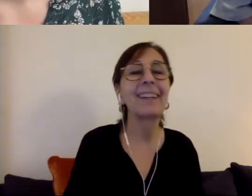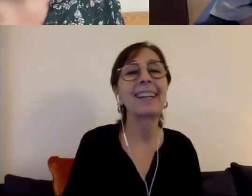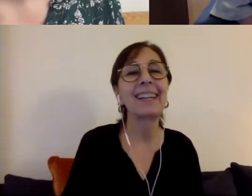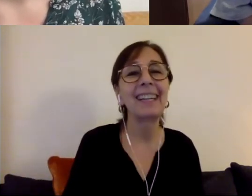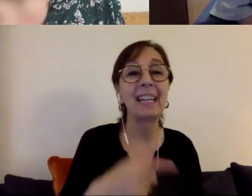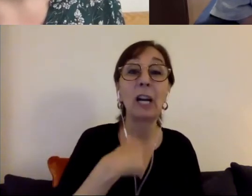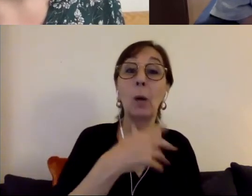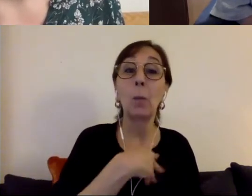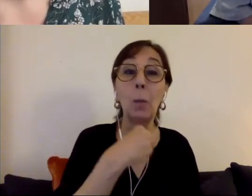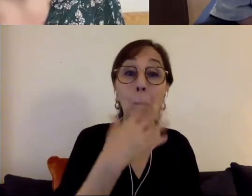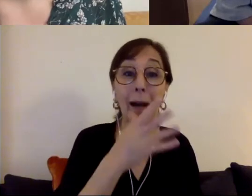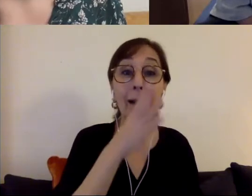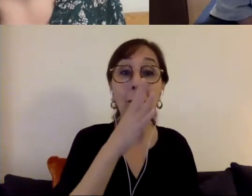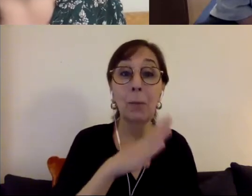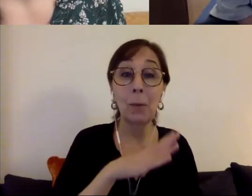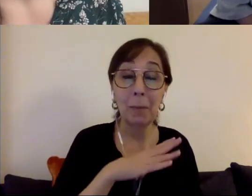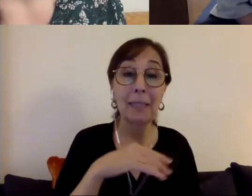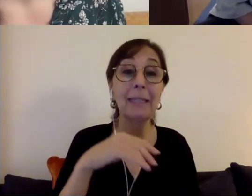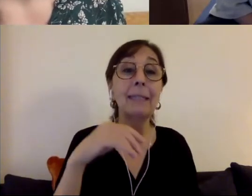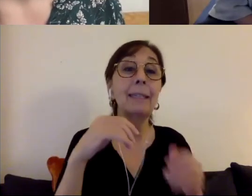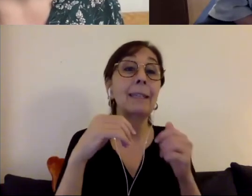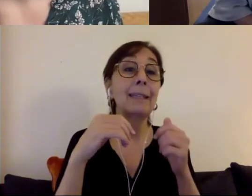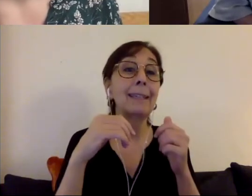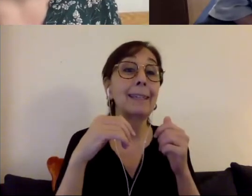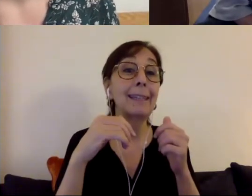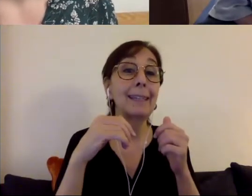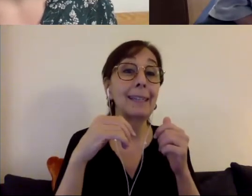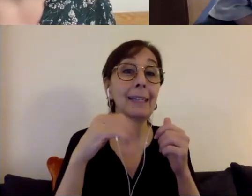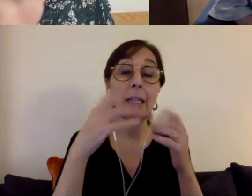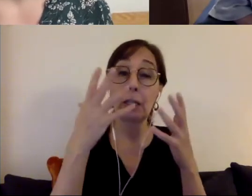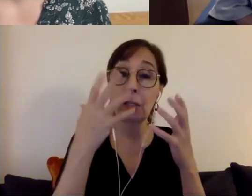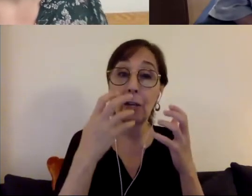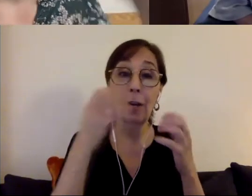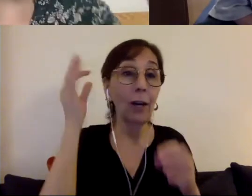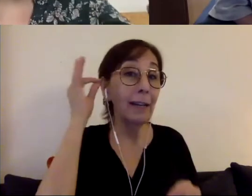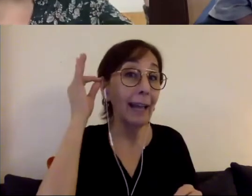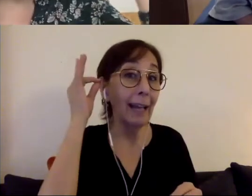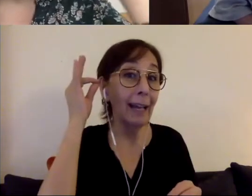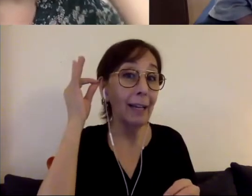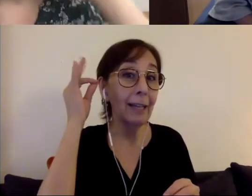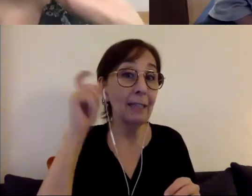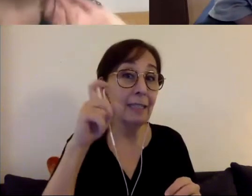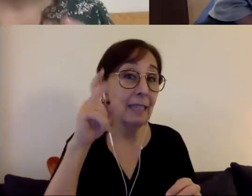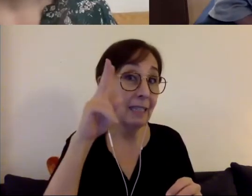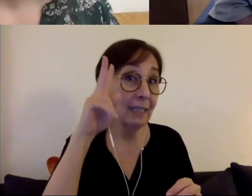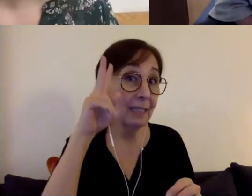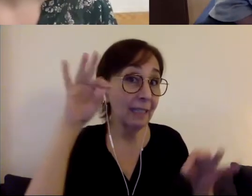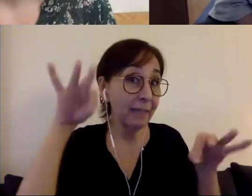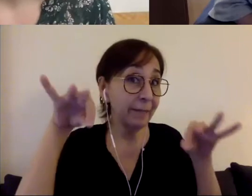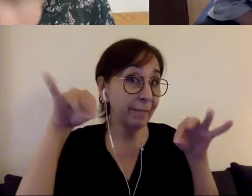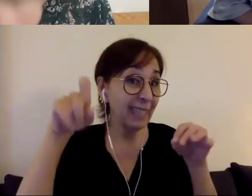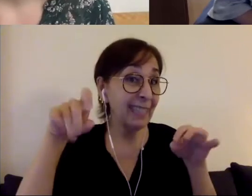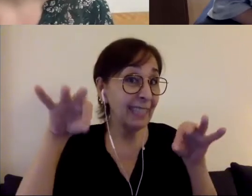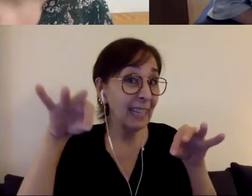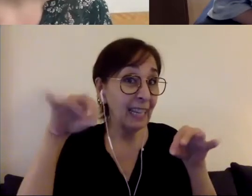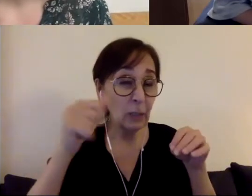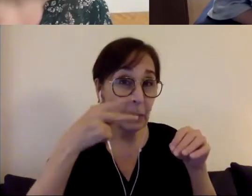woman with dark hair which needs to get colored so there's a bunch of white that